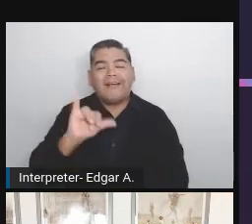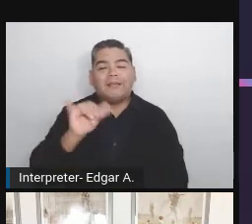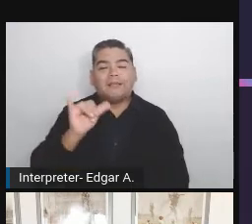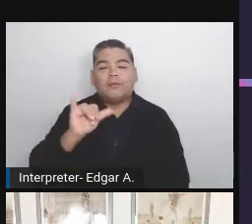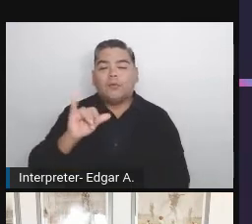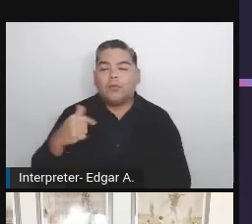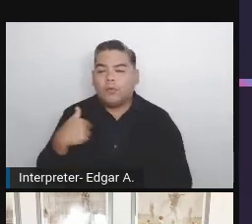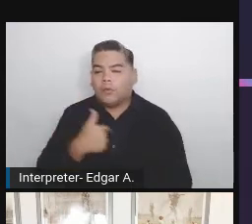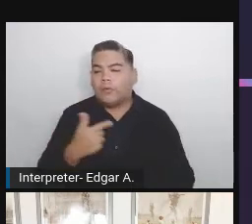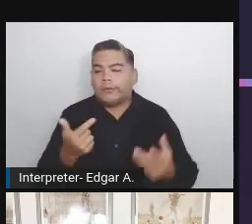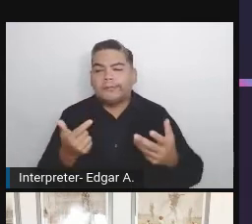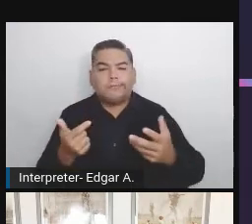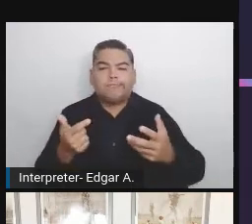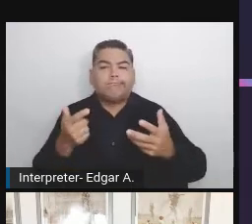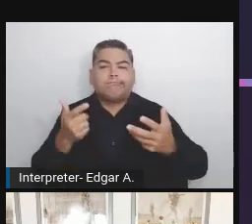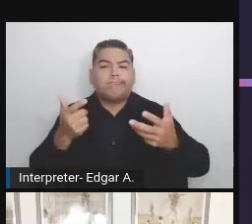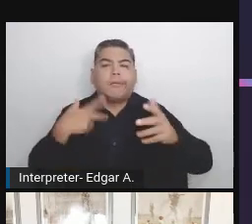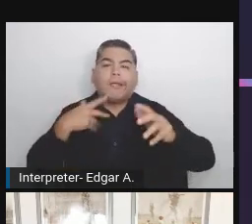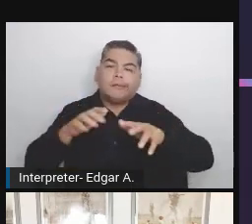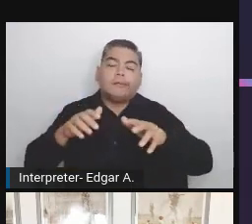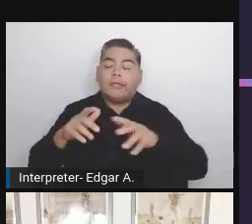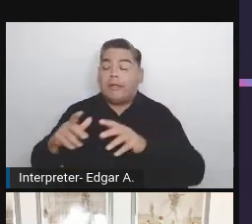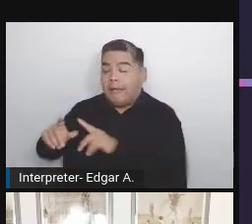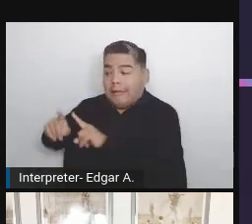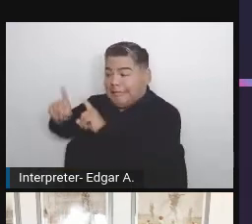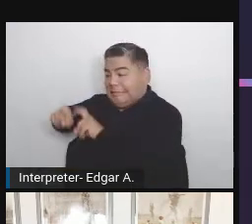and start doing something else, the tests still will happen.